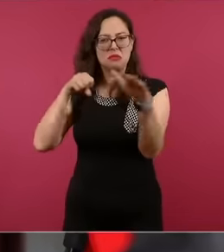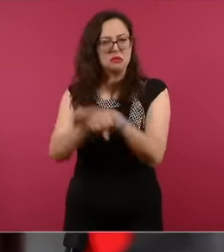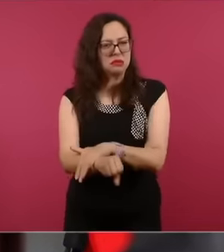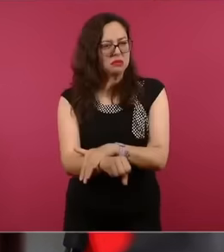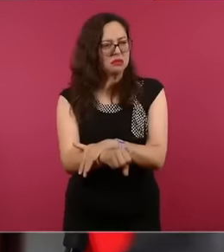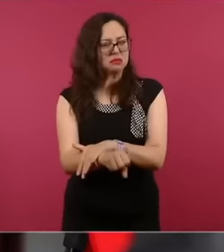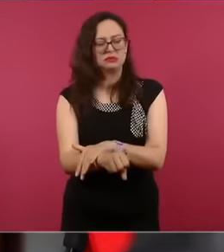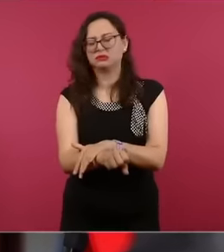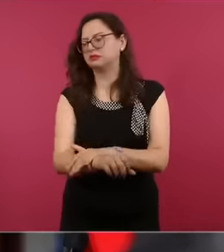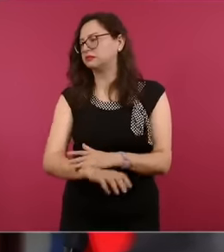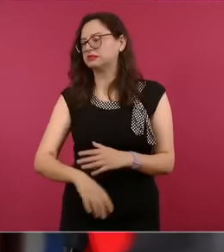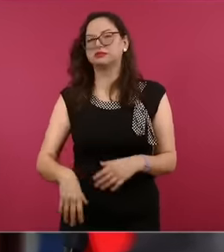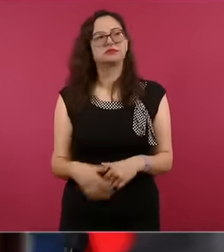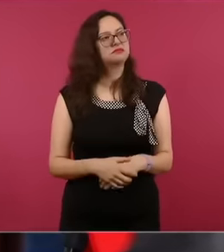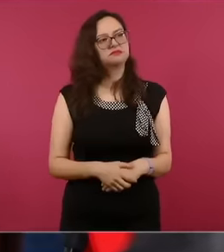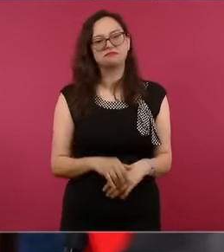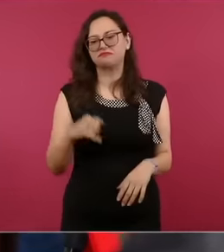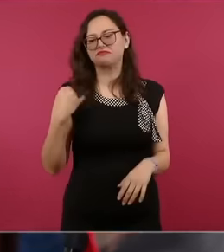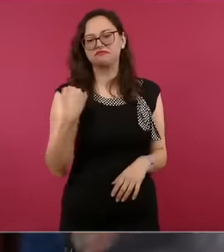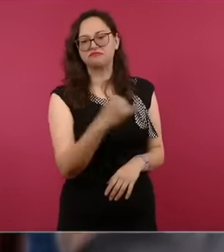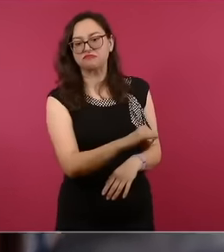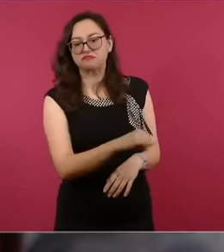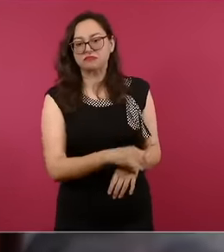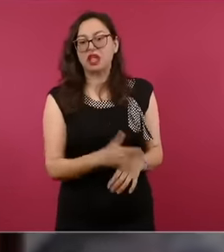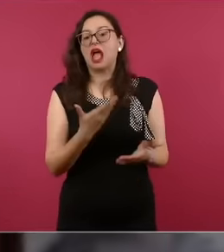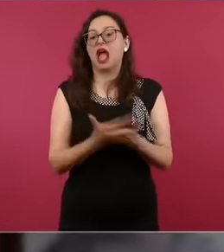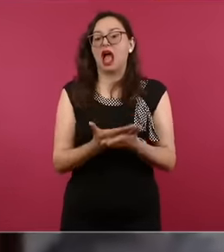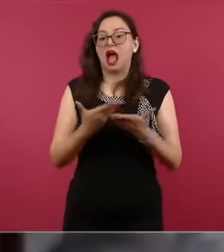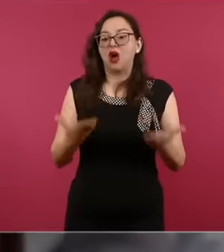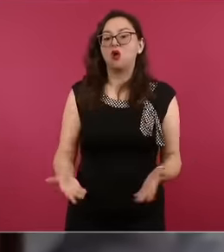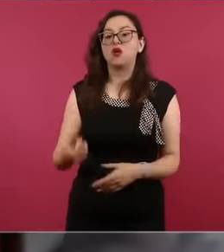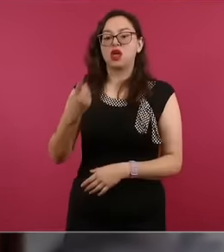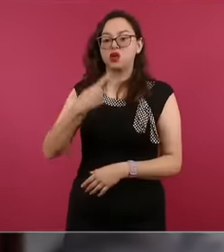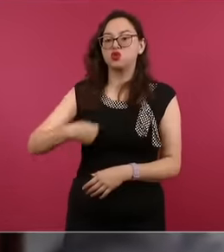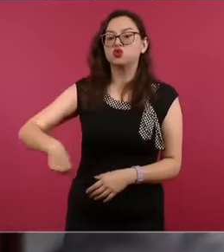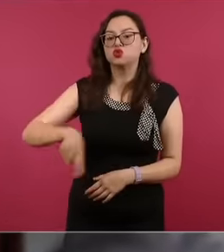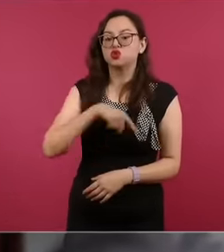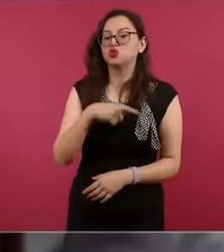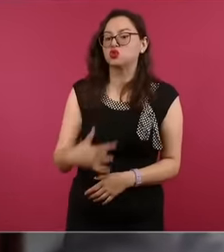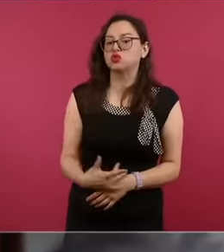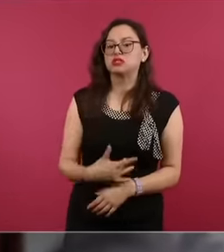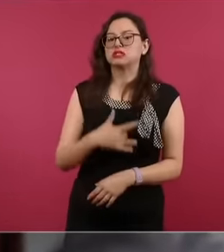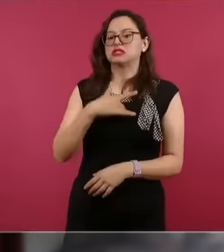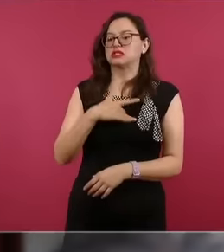experiencing or as you were able to direct here in Mexico. I have been in Mexico for two almost three weeks. We hear